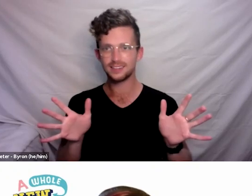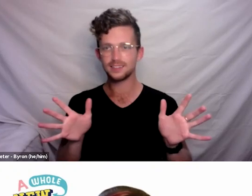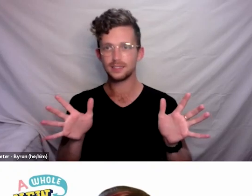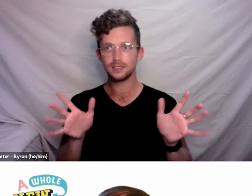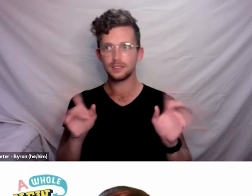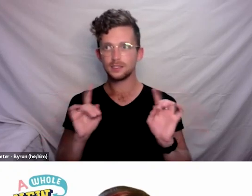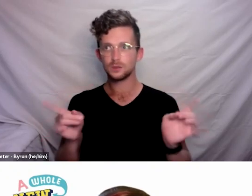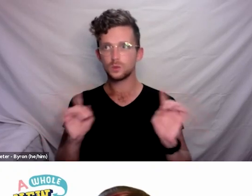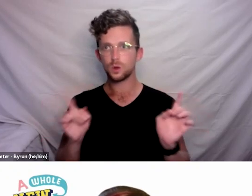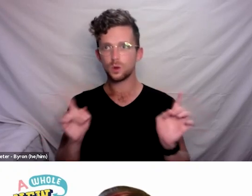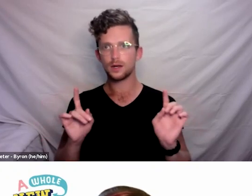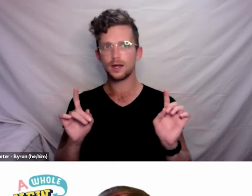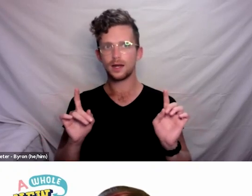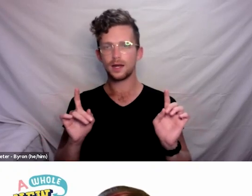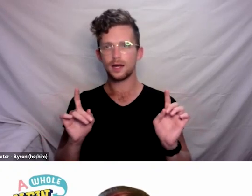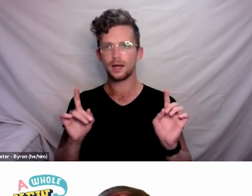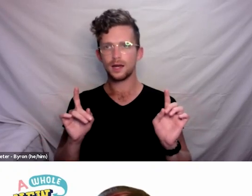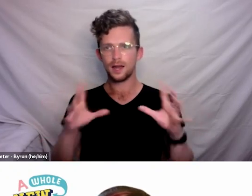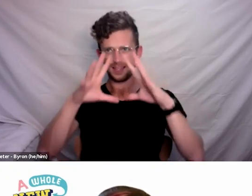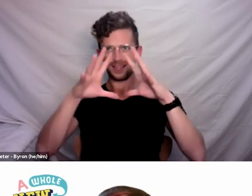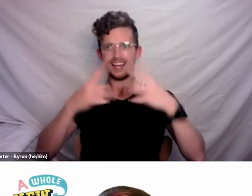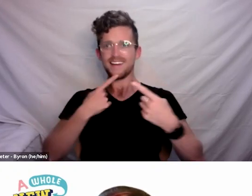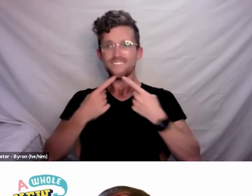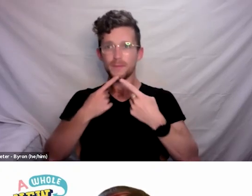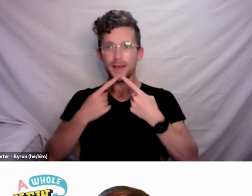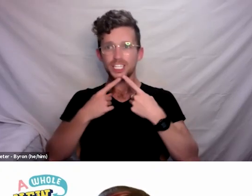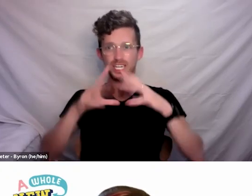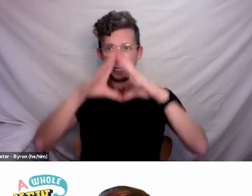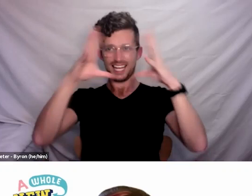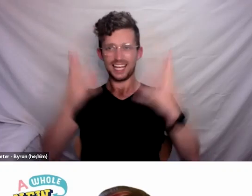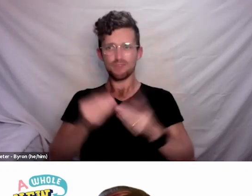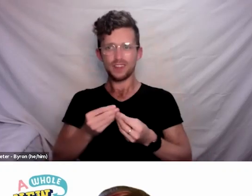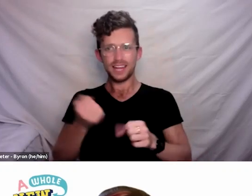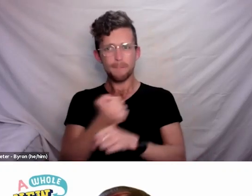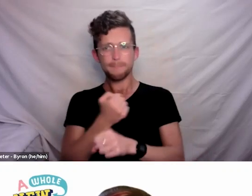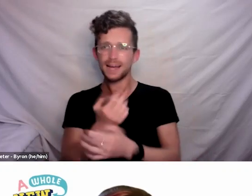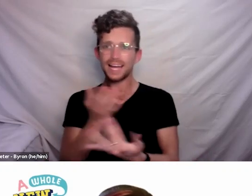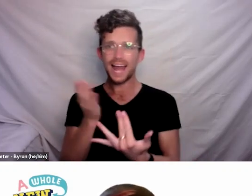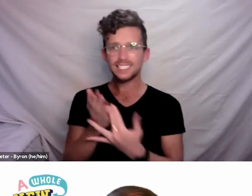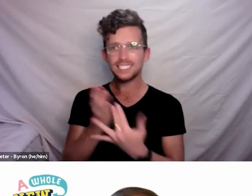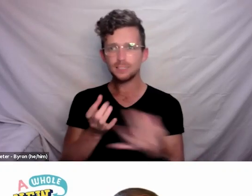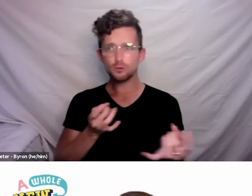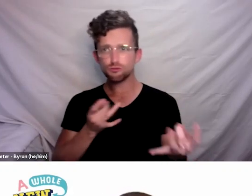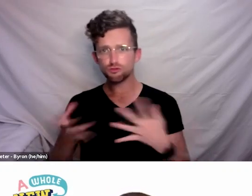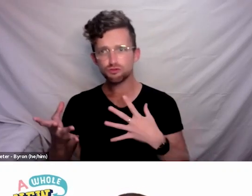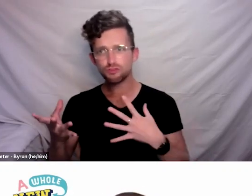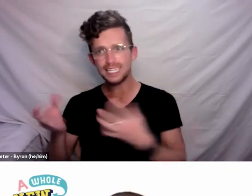how do you package all this information together and make it available in accessible formats when in an emergency situation, the information keeps changing.